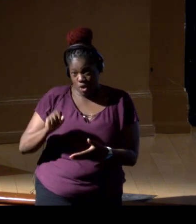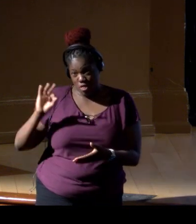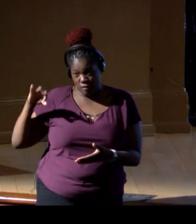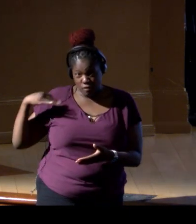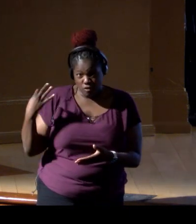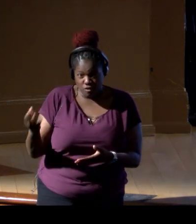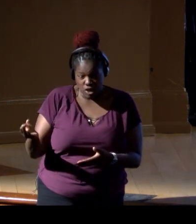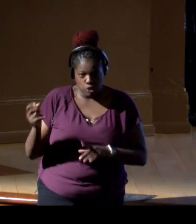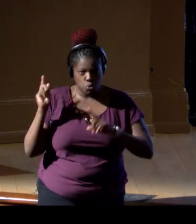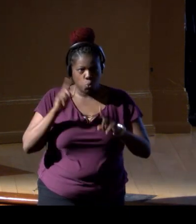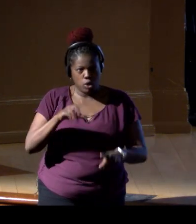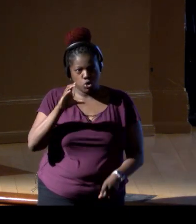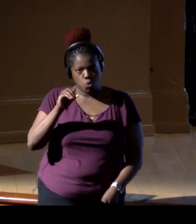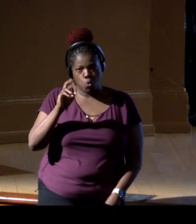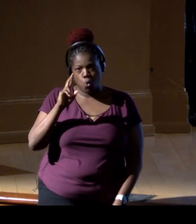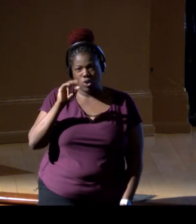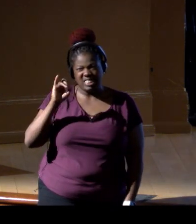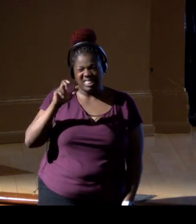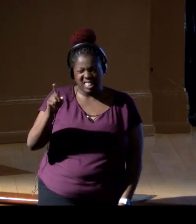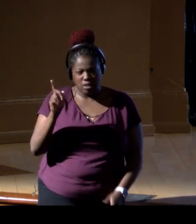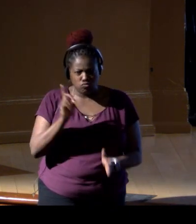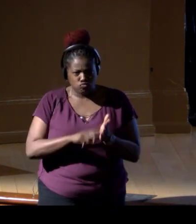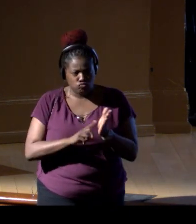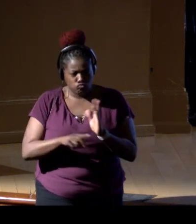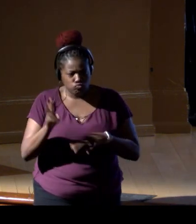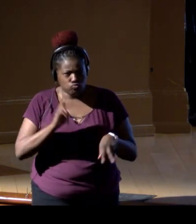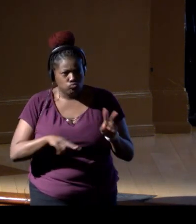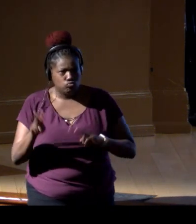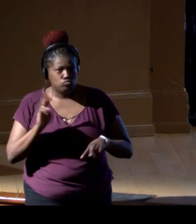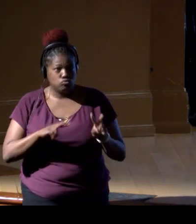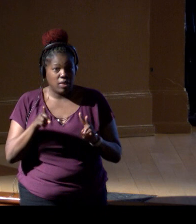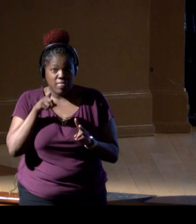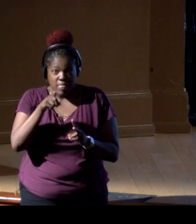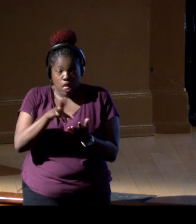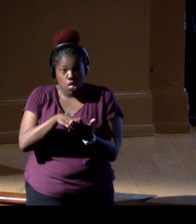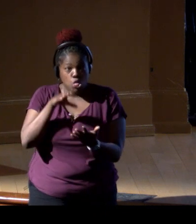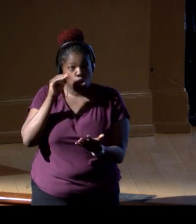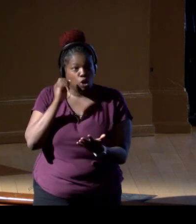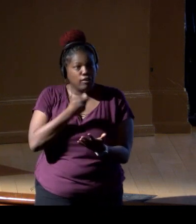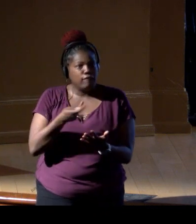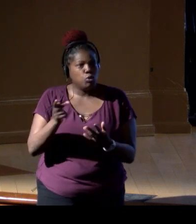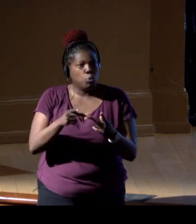went to Corsica to investigate. And they found out that there were a few places